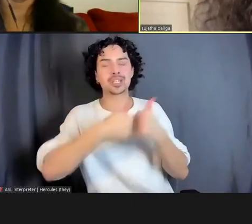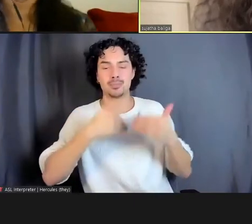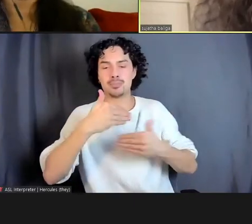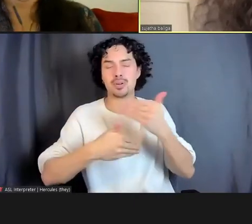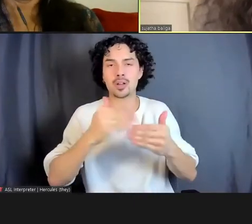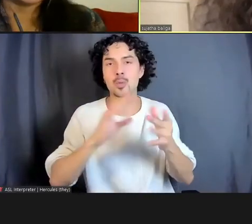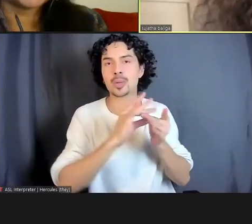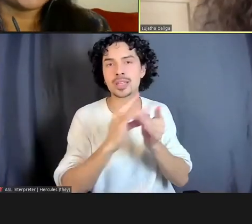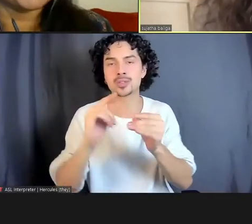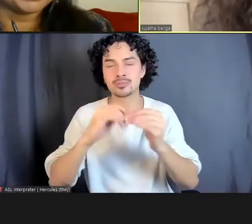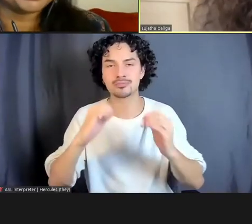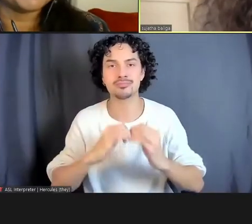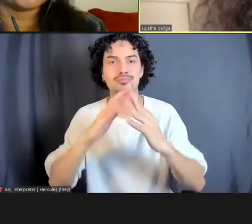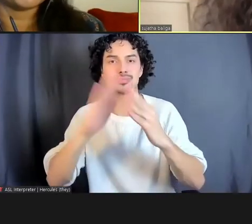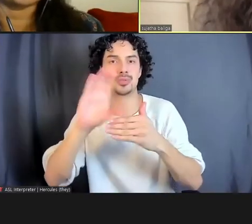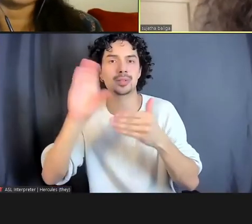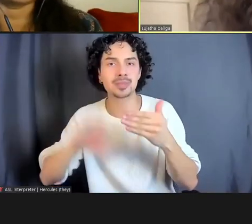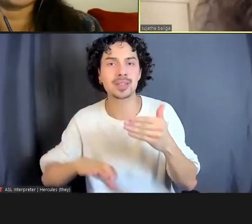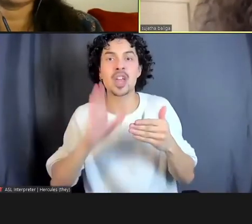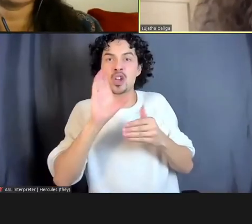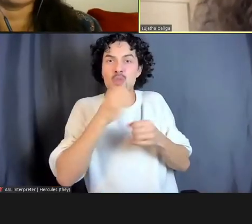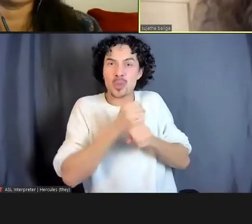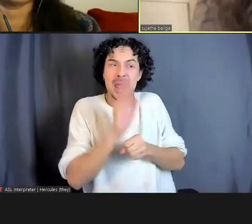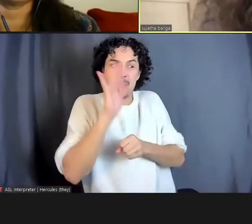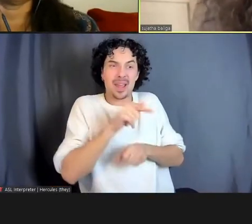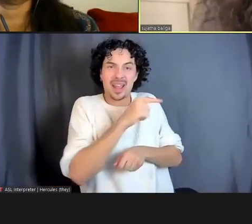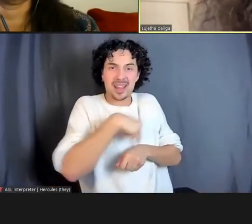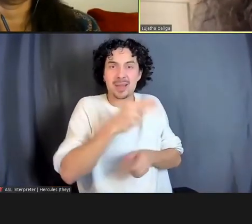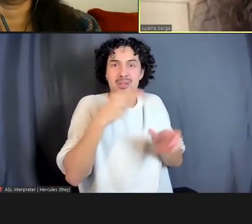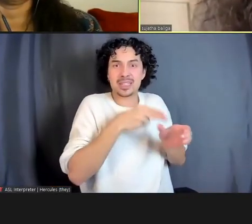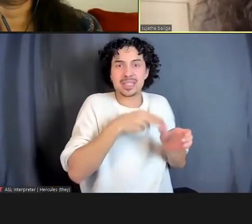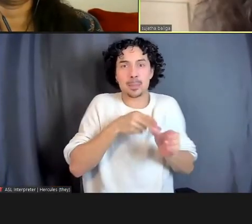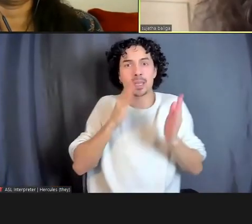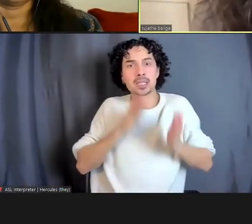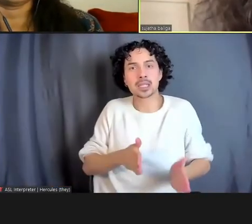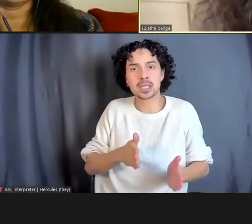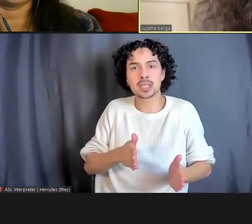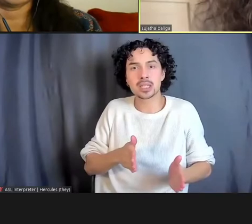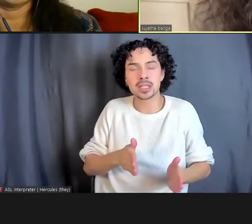co-created by the participants every time, and the container that holds that